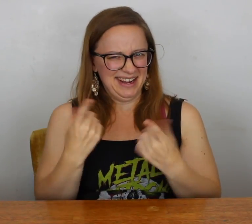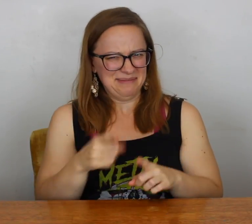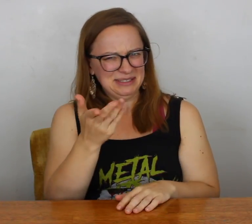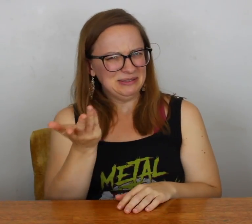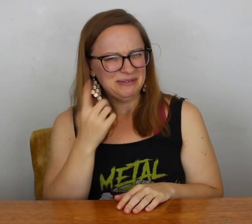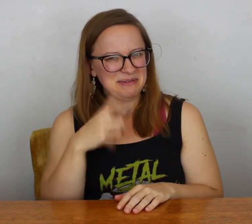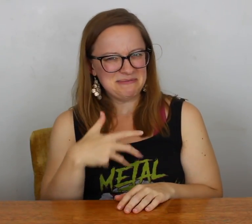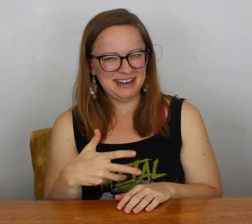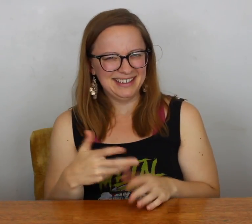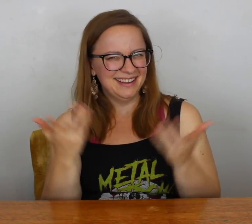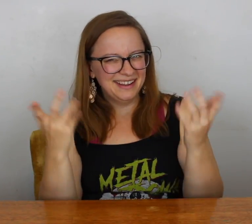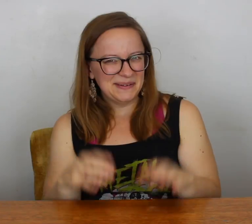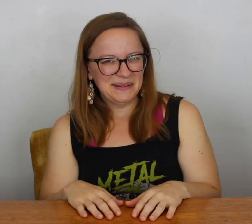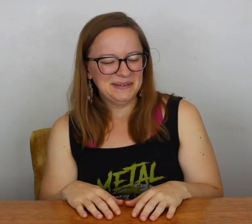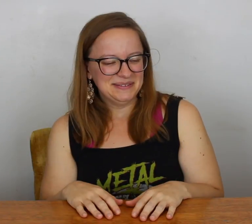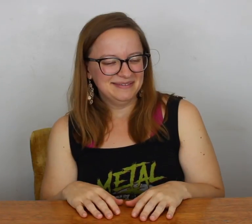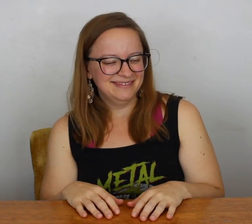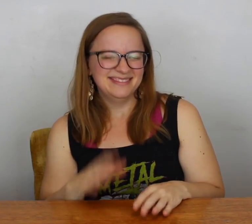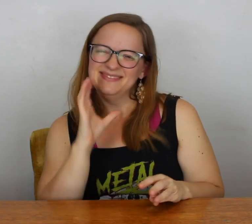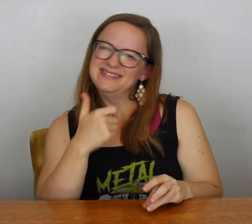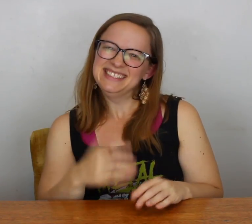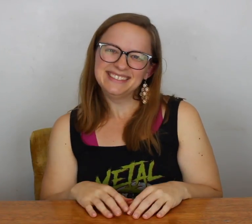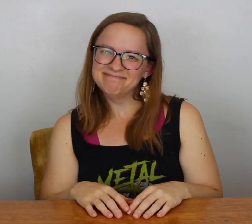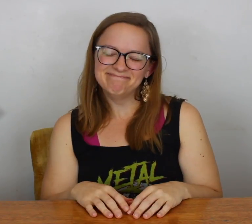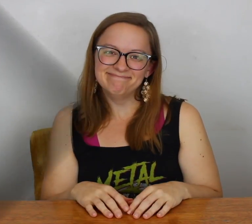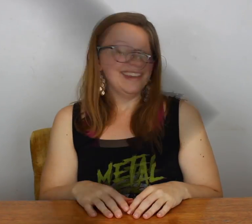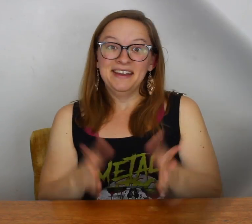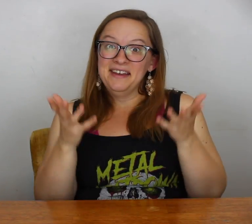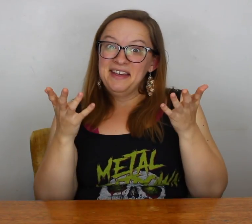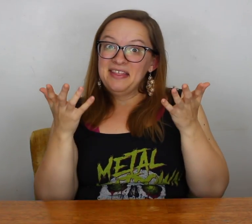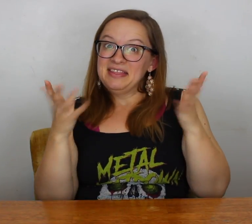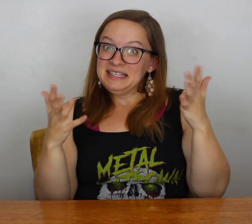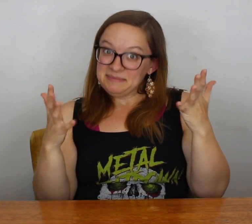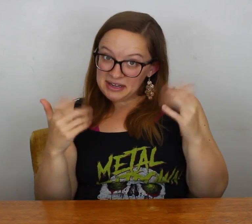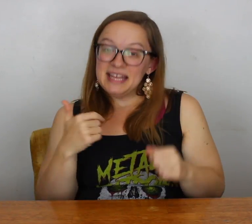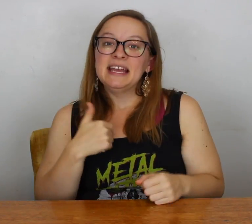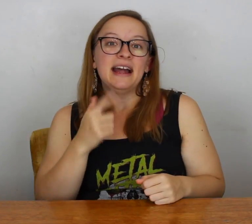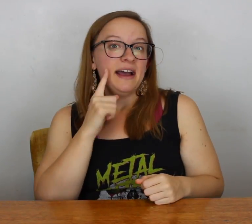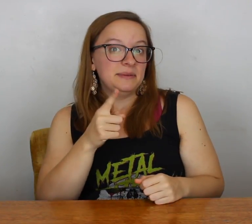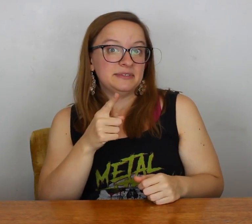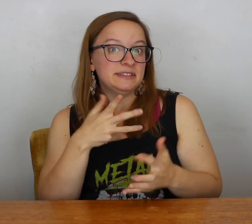but has that ever happened to you when you were pregnant? It's just weird. Well, that's about it.